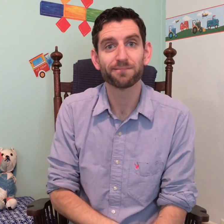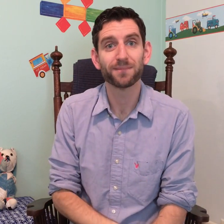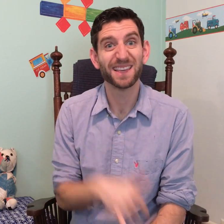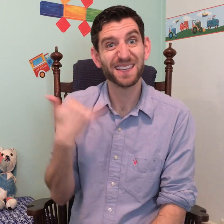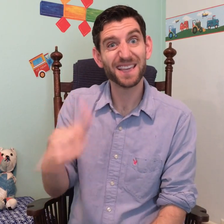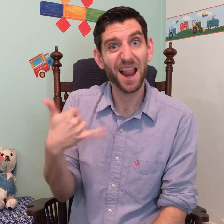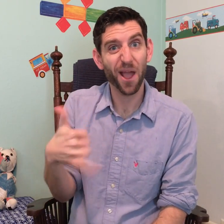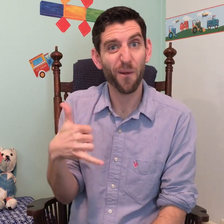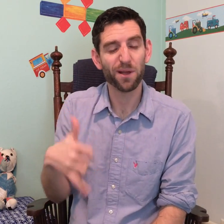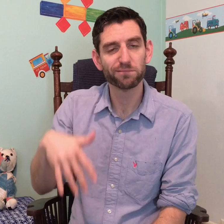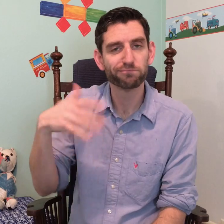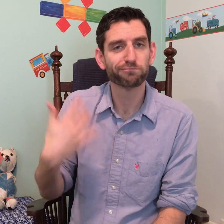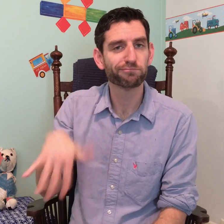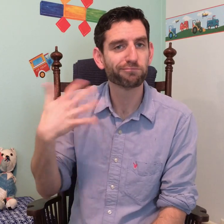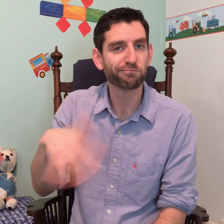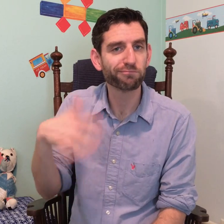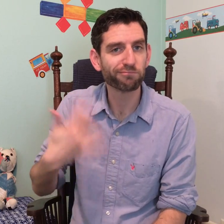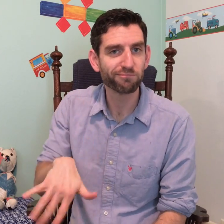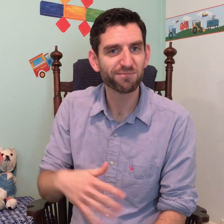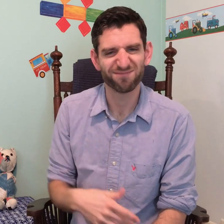And YELLOW changes to the 5 handshape.